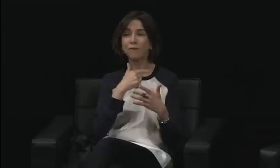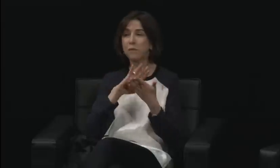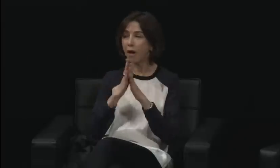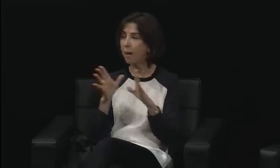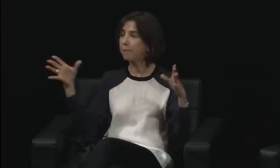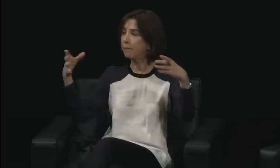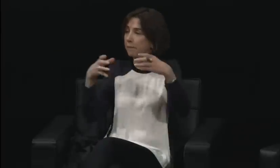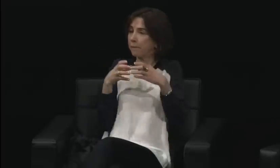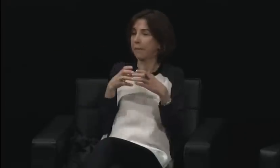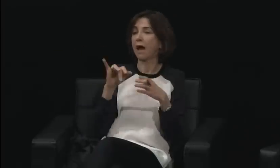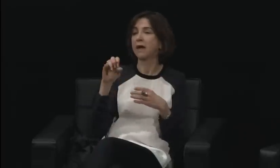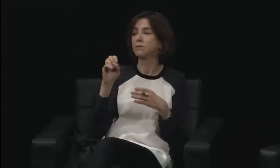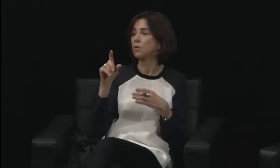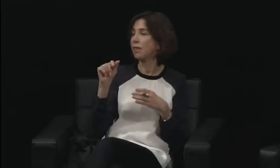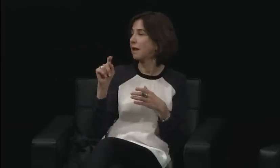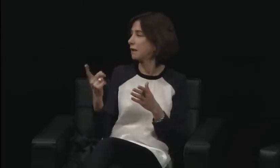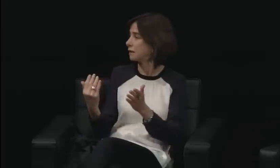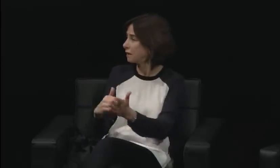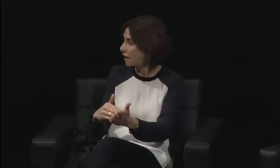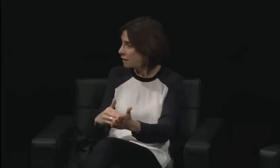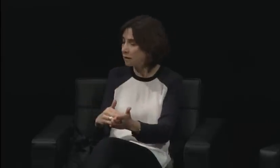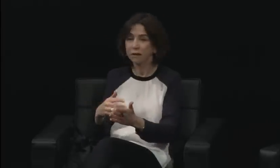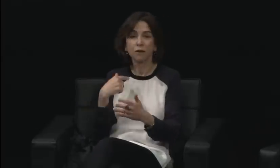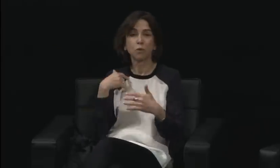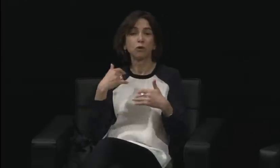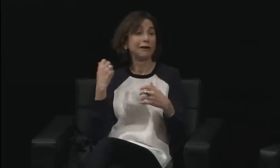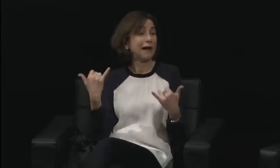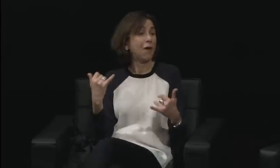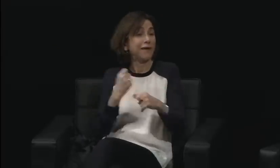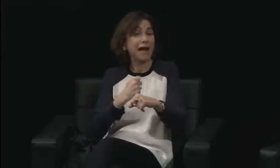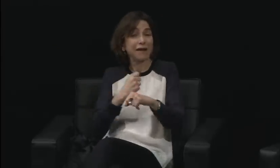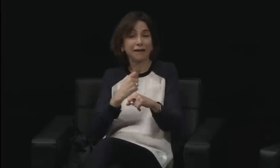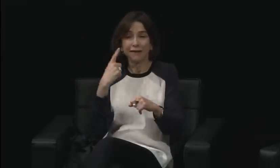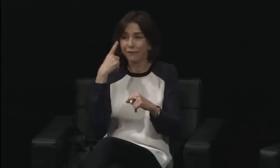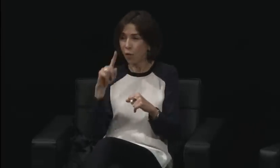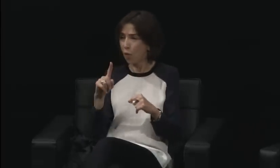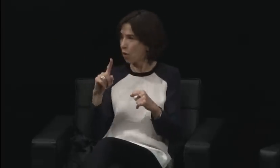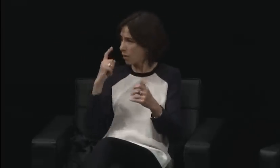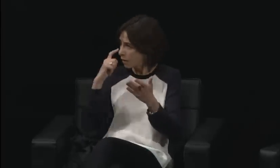to current times, 2013, I think that deaf people have made a number of breakthroughs.